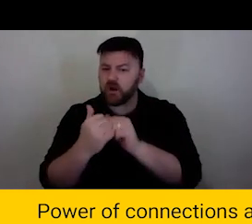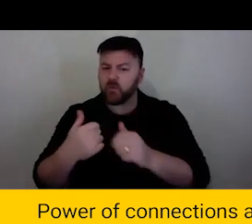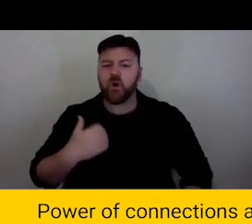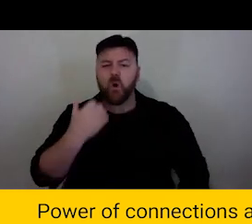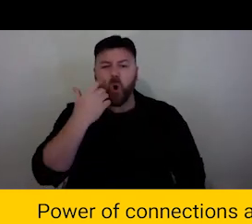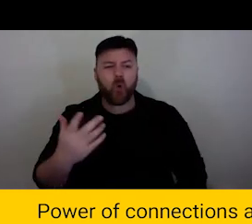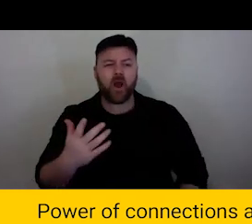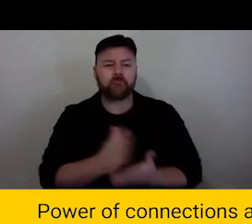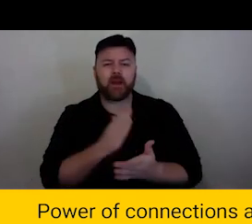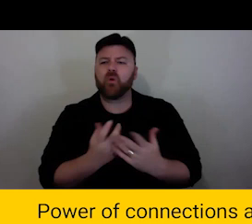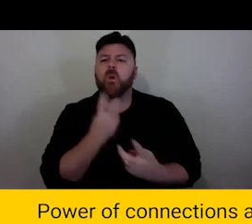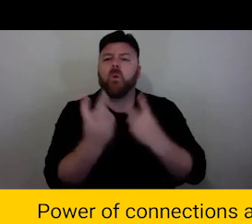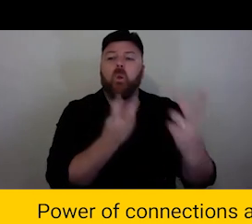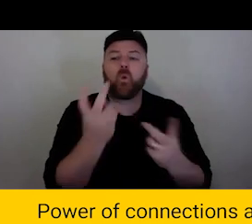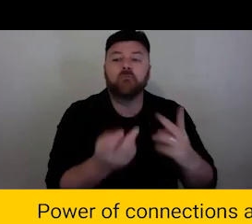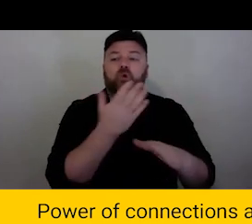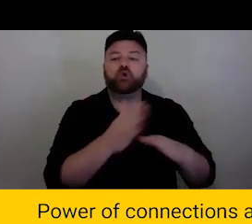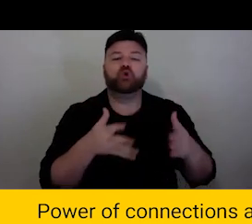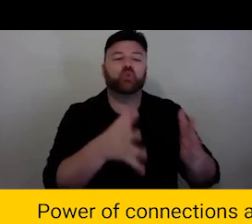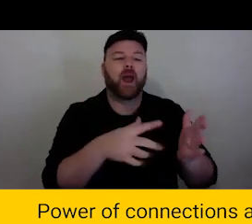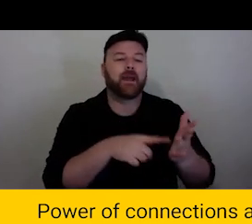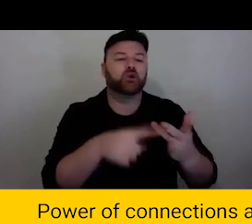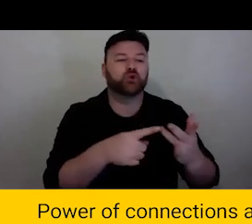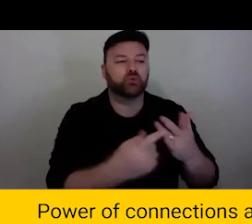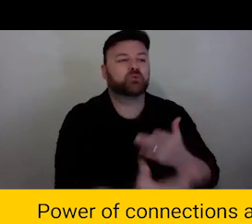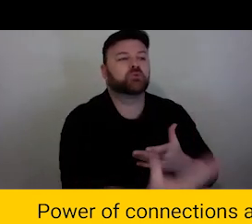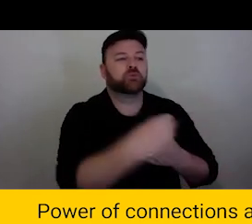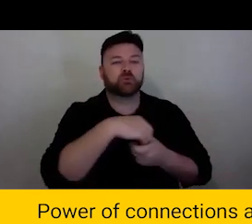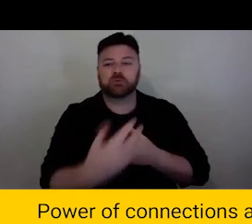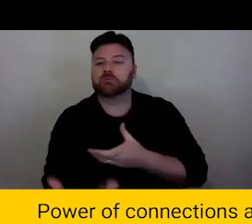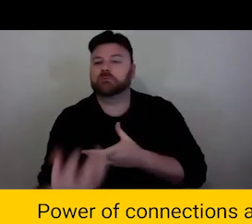each other, with invited others and with our industry. We push each